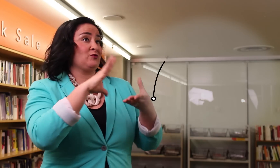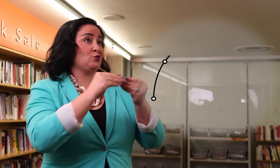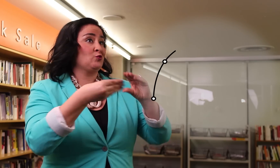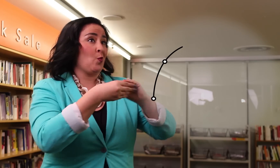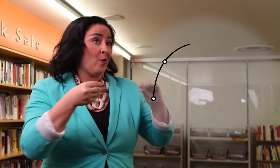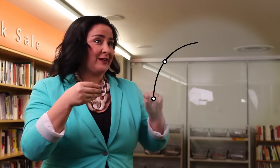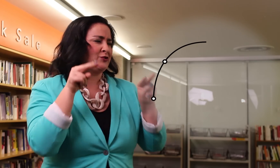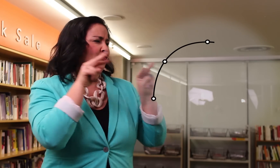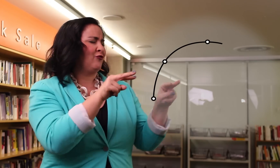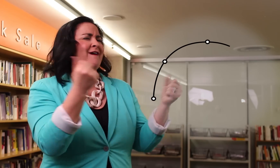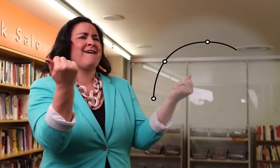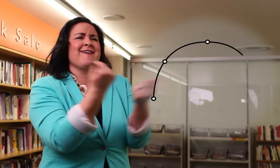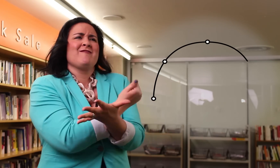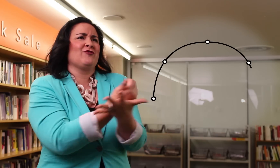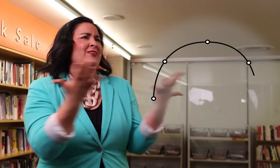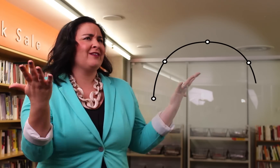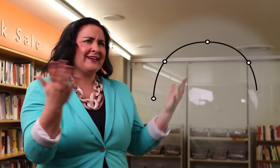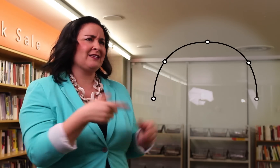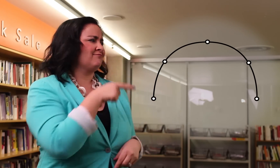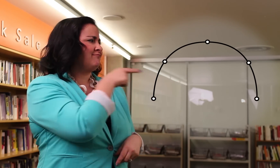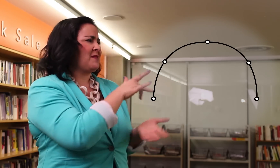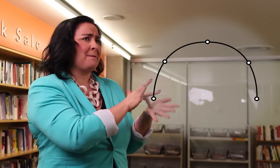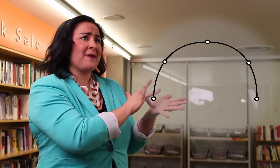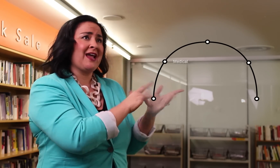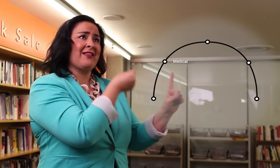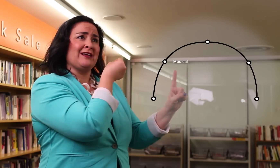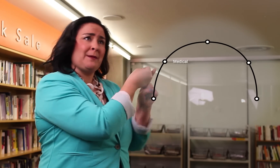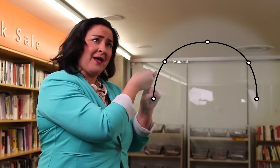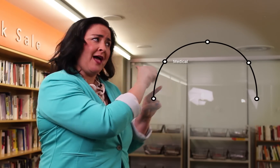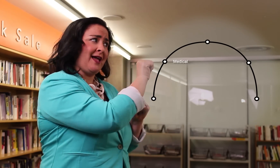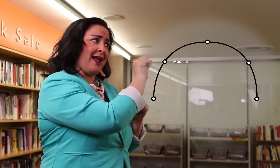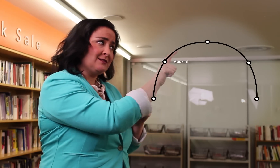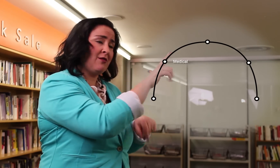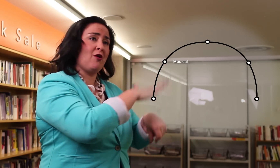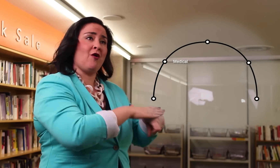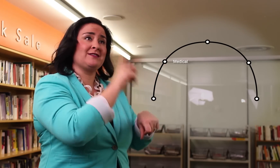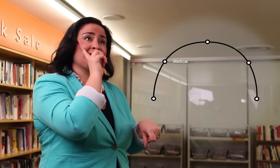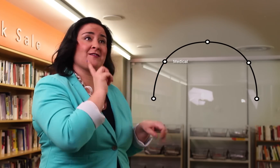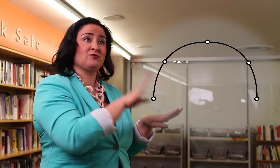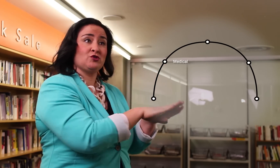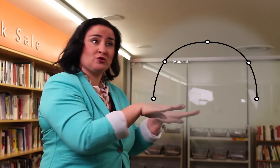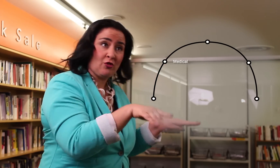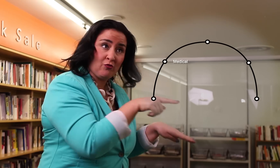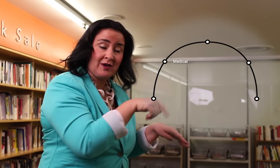to personal stories of people who feel they struggled because they didn't grow up with ASL.